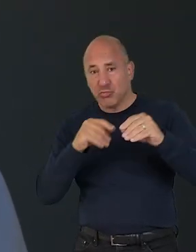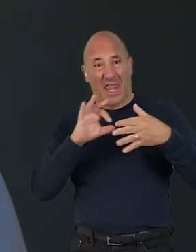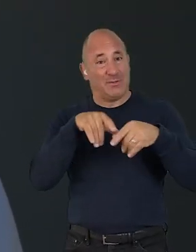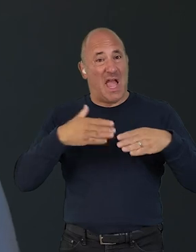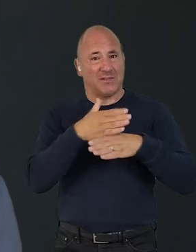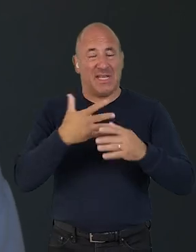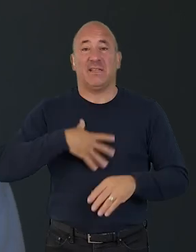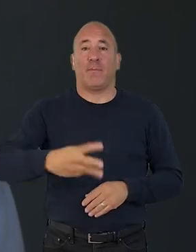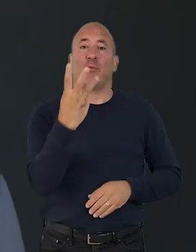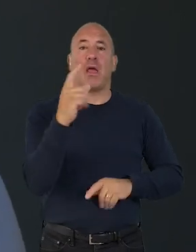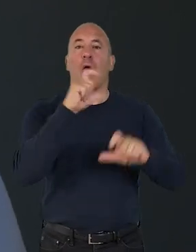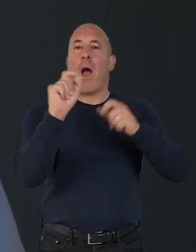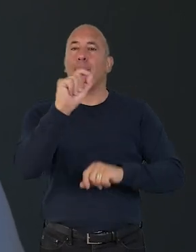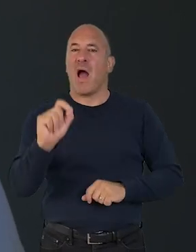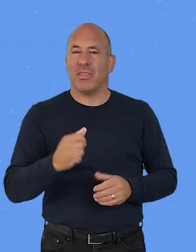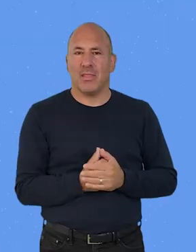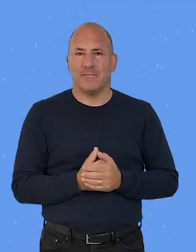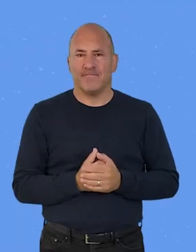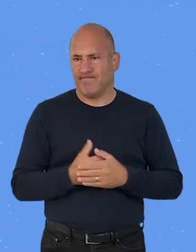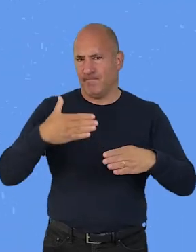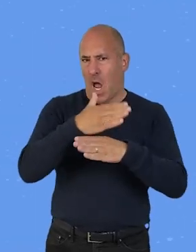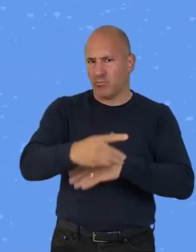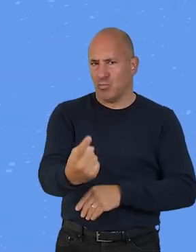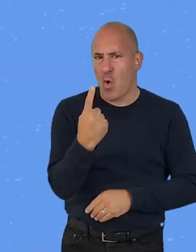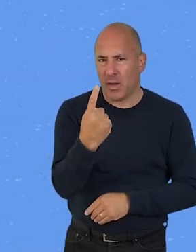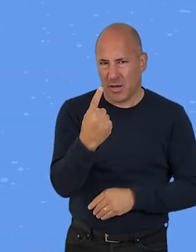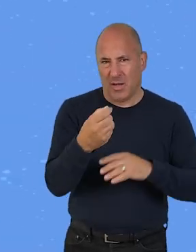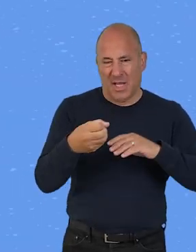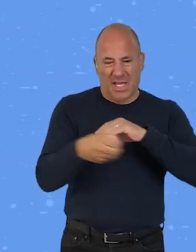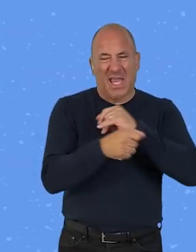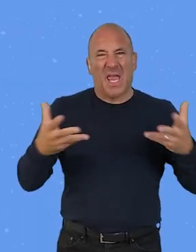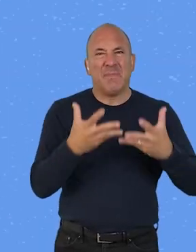You will also need three coloured pens. Task 1, emissions mapping.